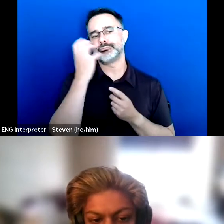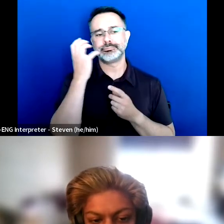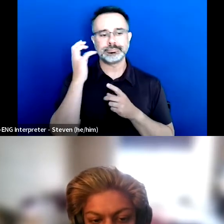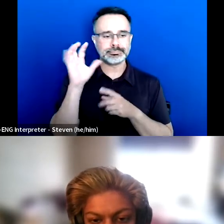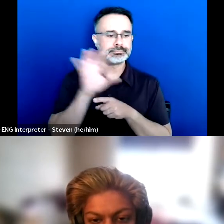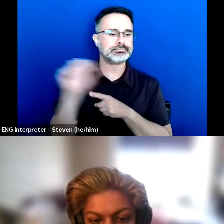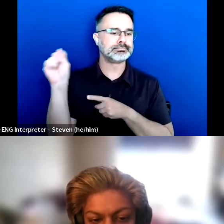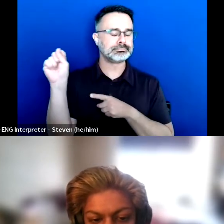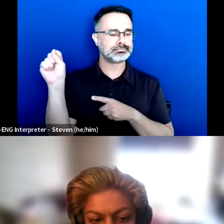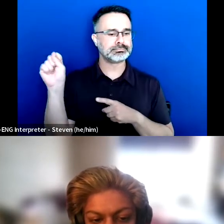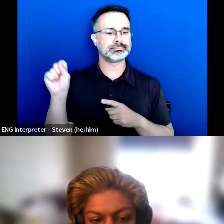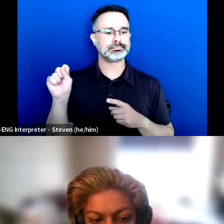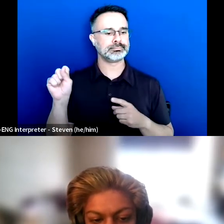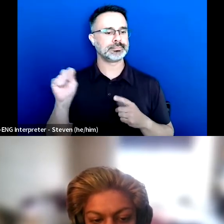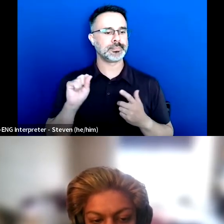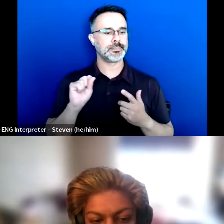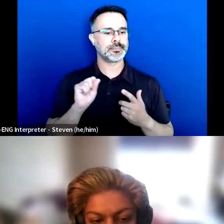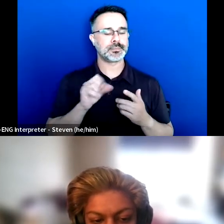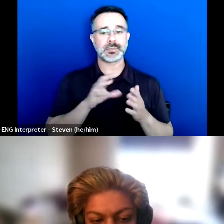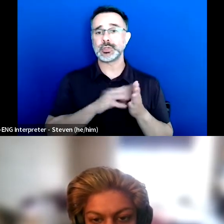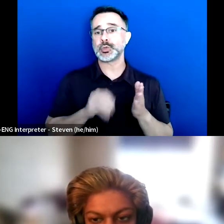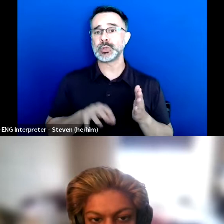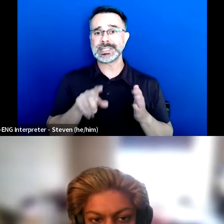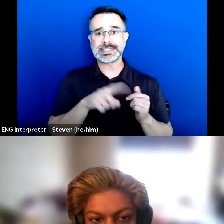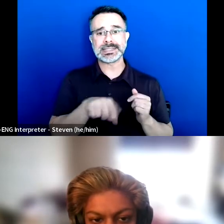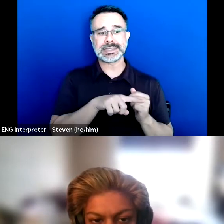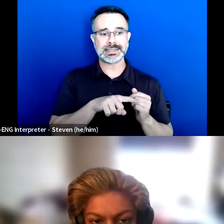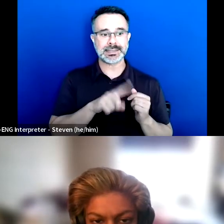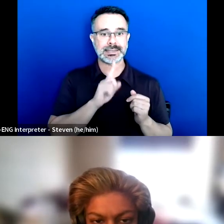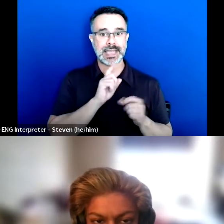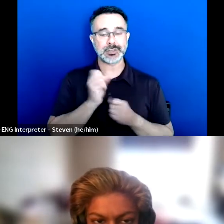Like our students actually take sleeping bags and will sleep